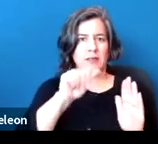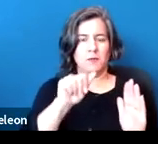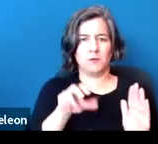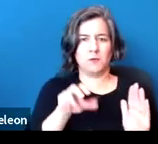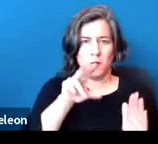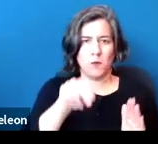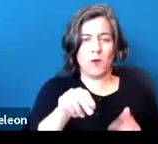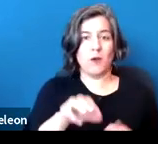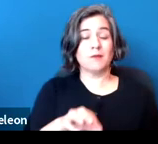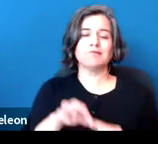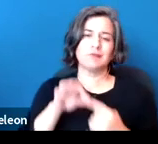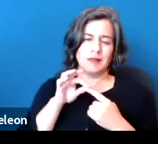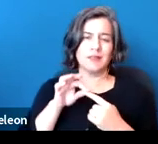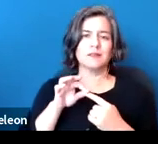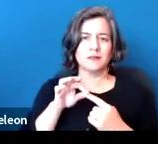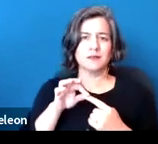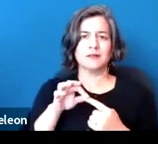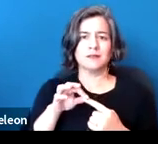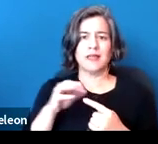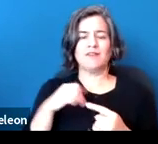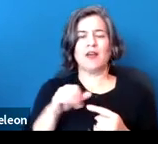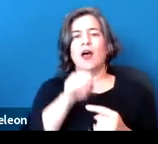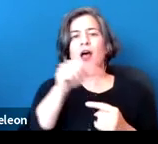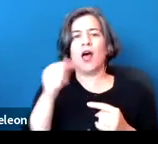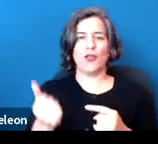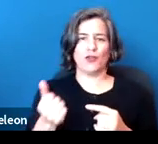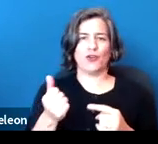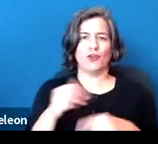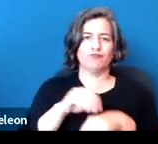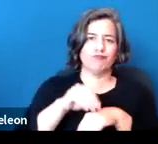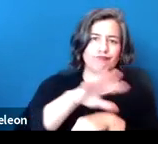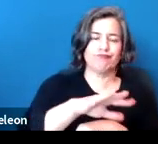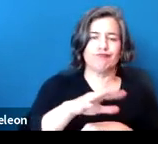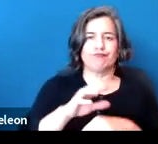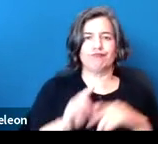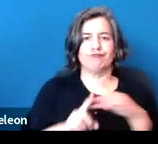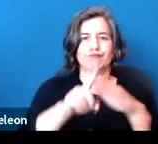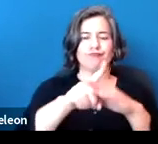there are intervening intersectionalities, things like high blood pressure,